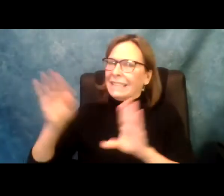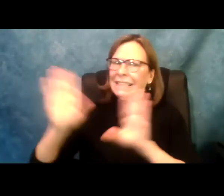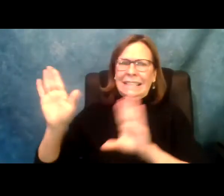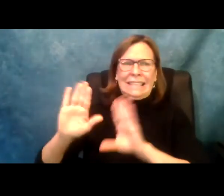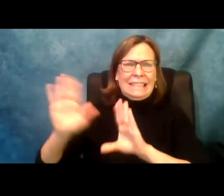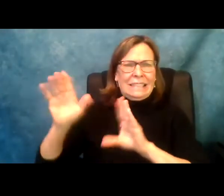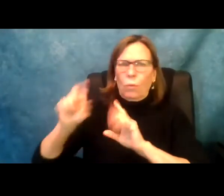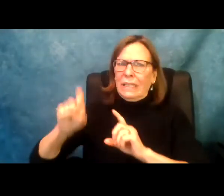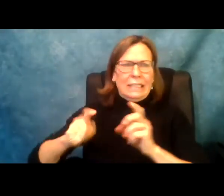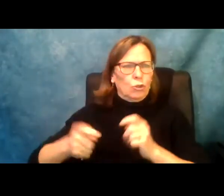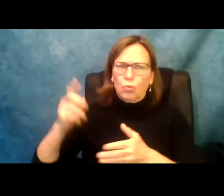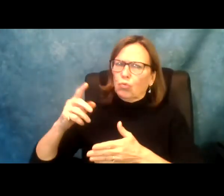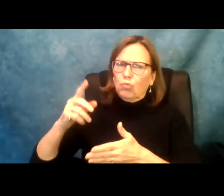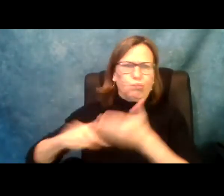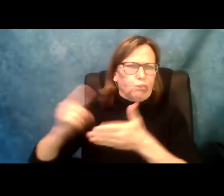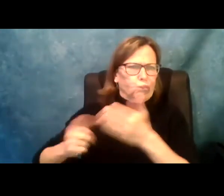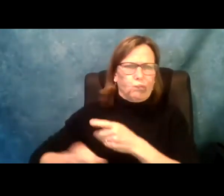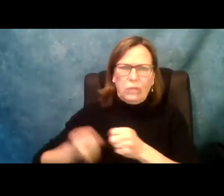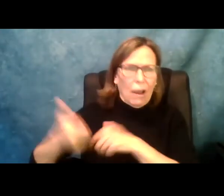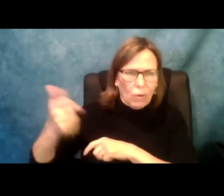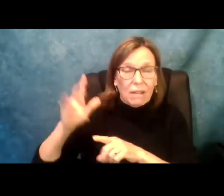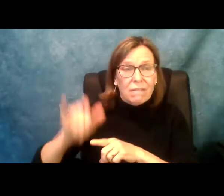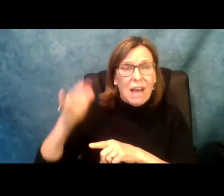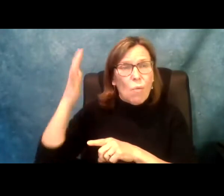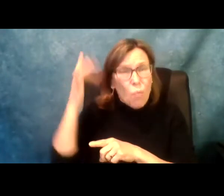again for the sake of saving money. And we have to, I